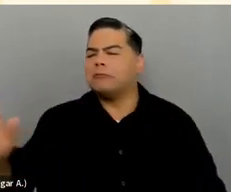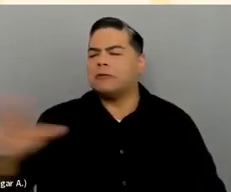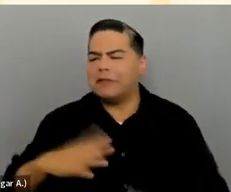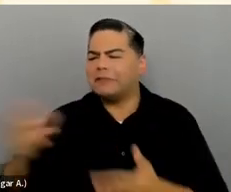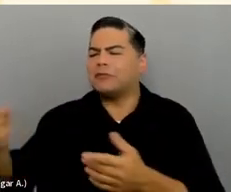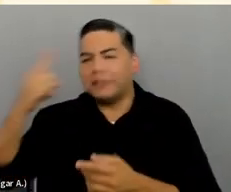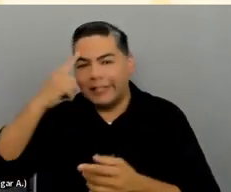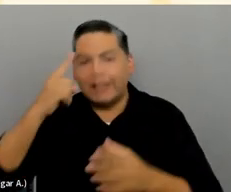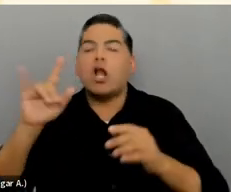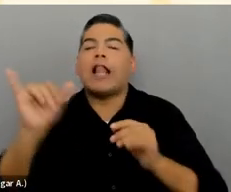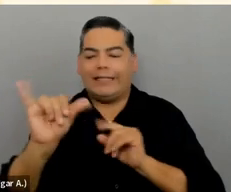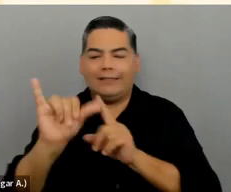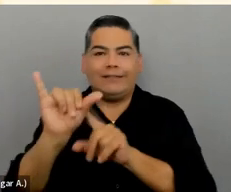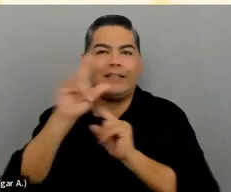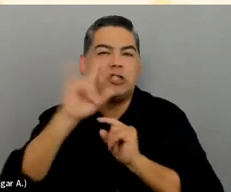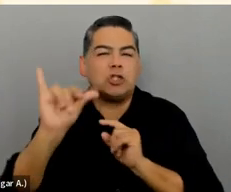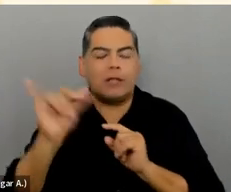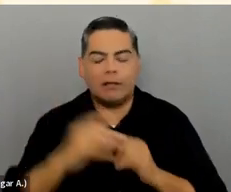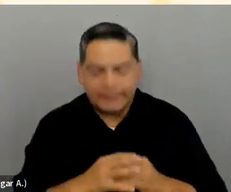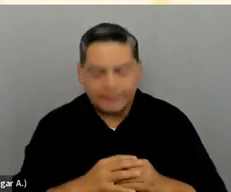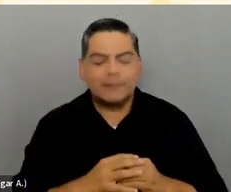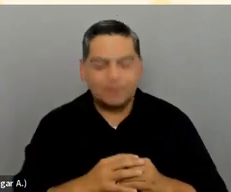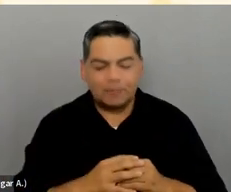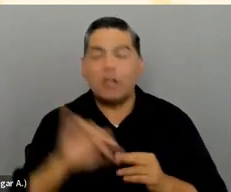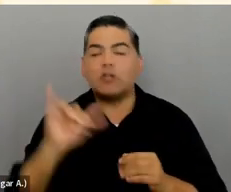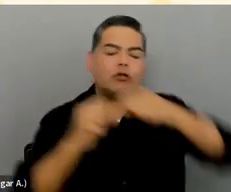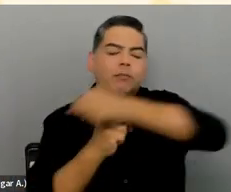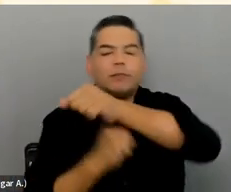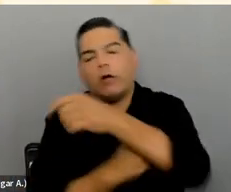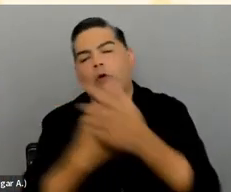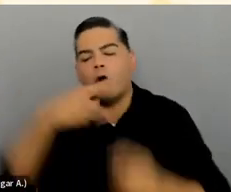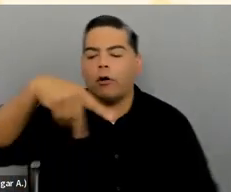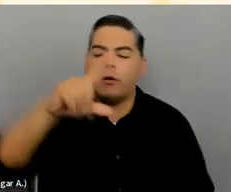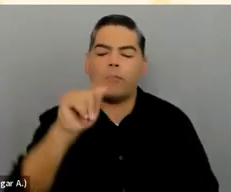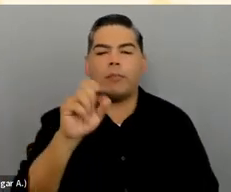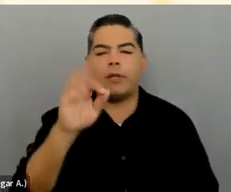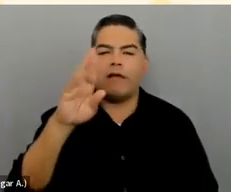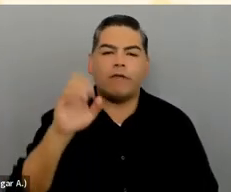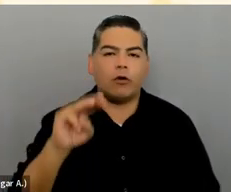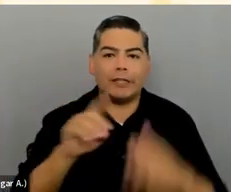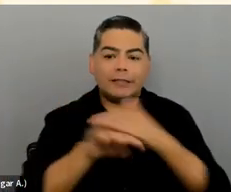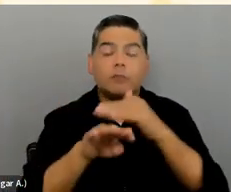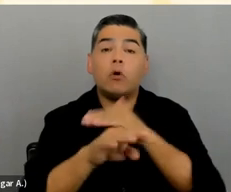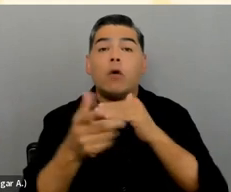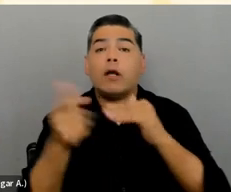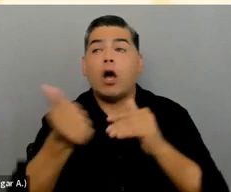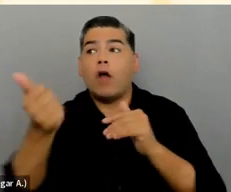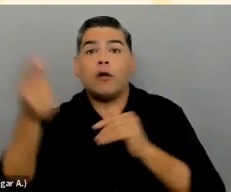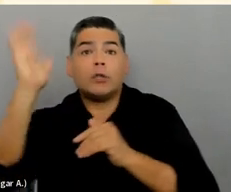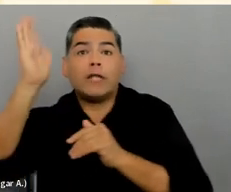The only way you're going to know that those platforms are accessible is to do all the things that a lot of the other presenters have been talking about today: